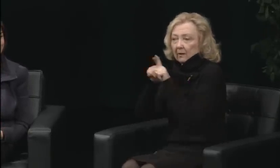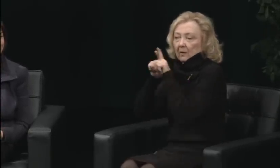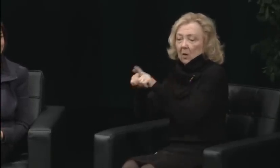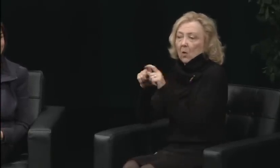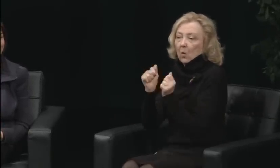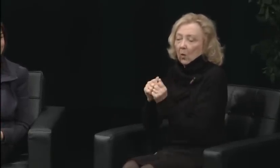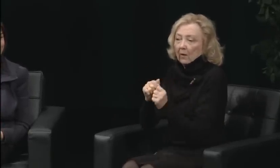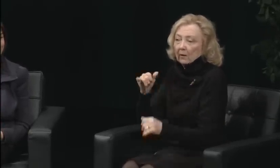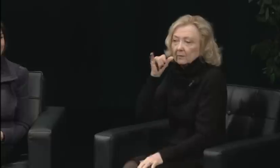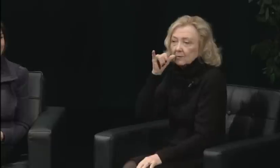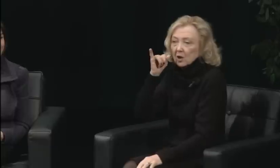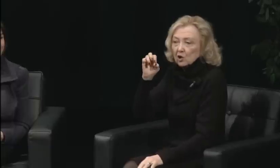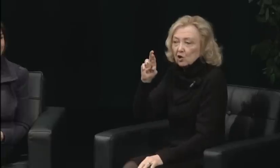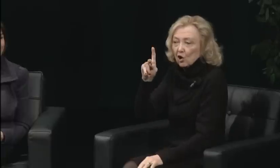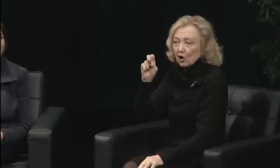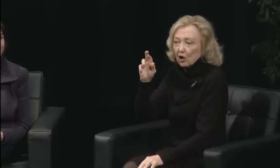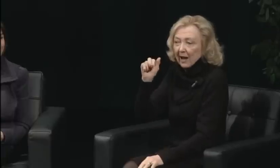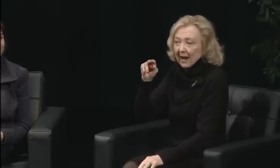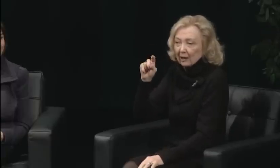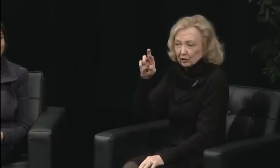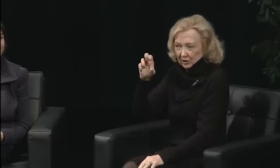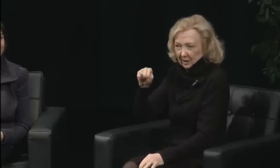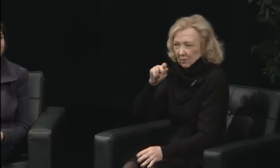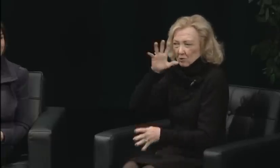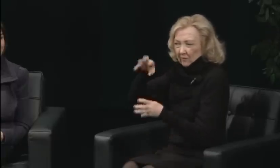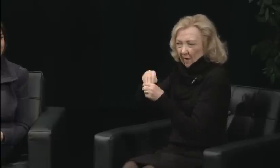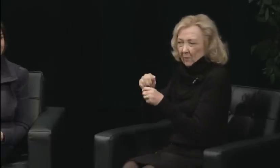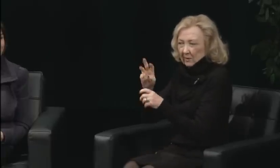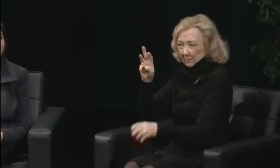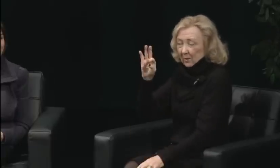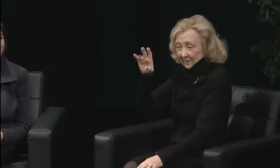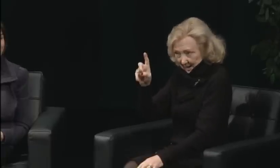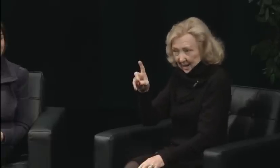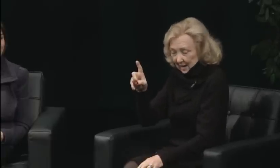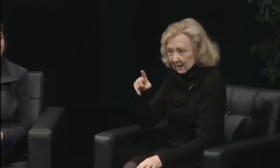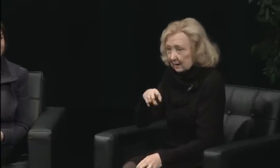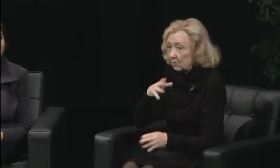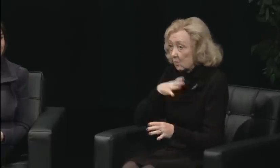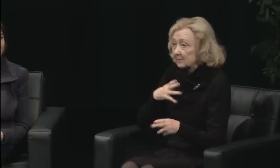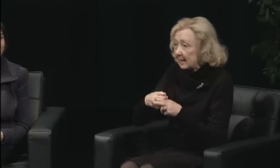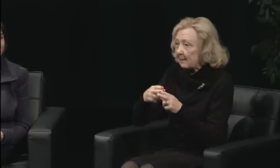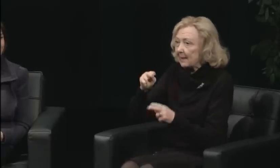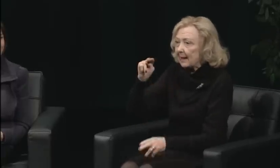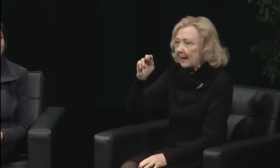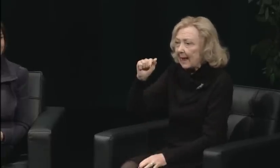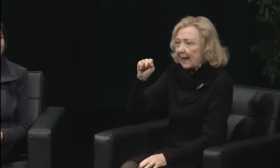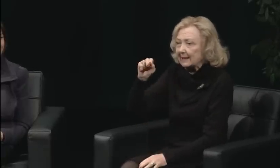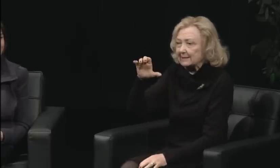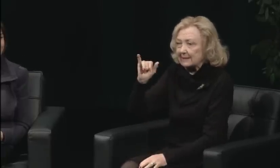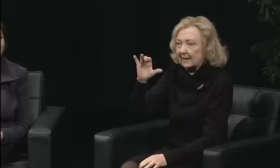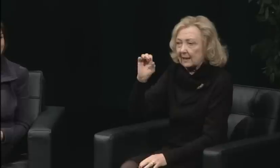And she delivered a message. She said, simply, what we do is stop the system.